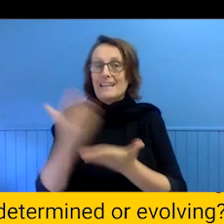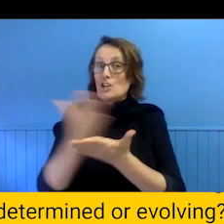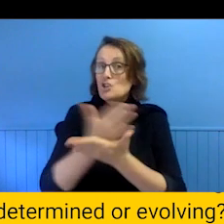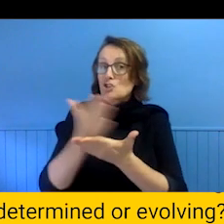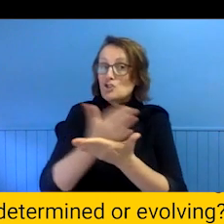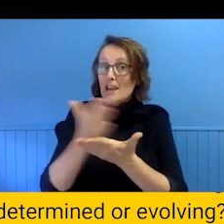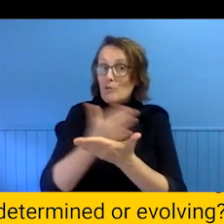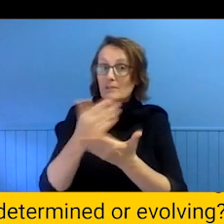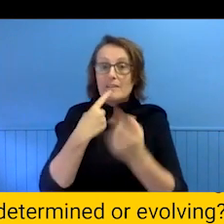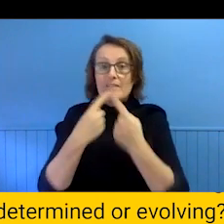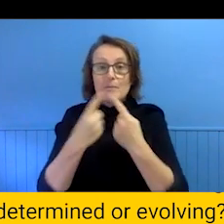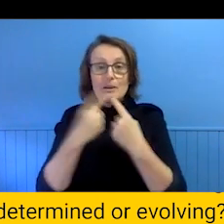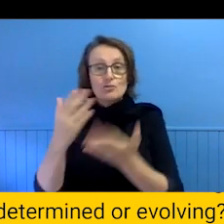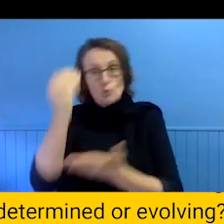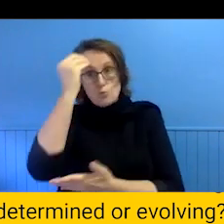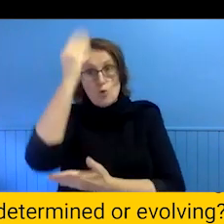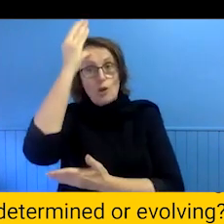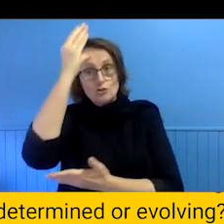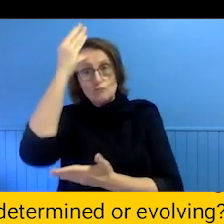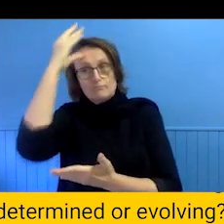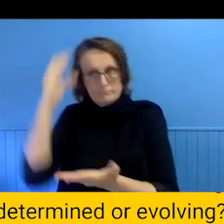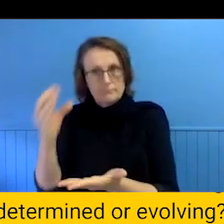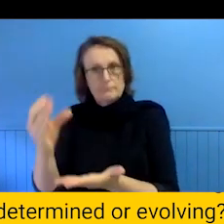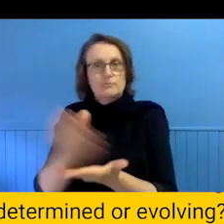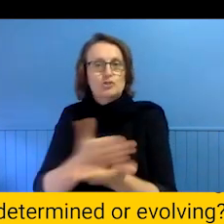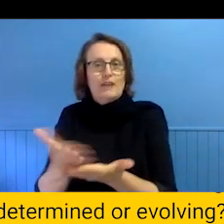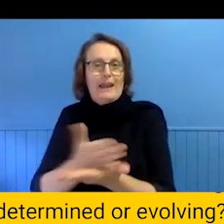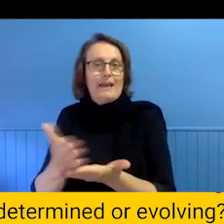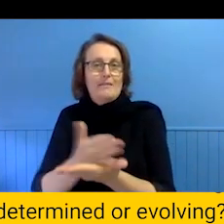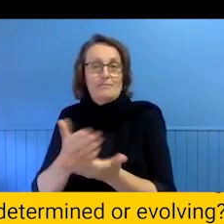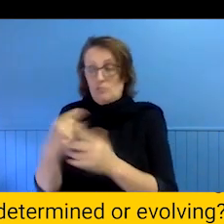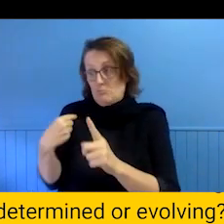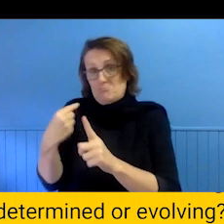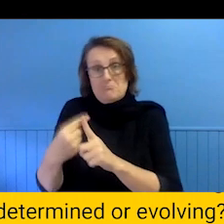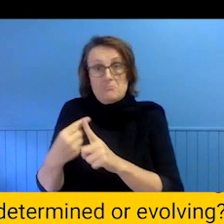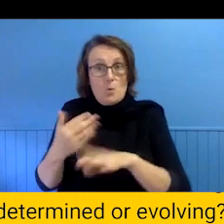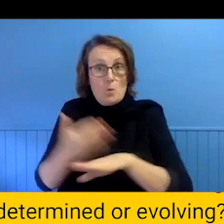So we are really committed to sharing the knowledge that we have gained in our short careers in the arts. We have a